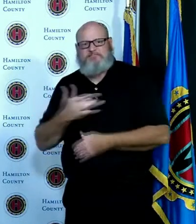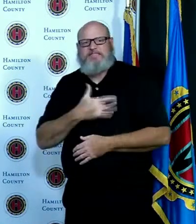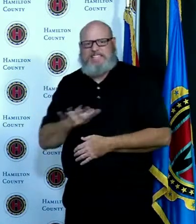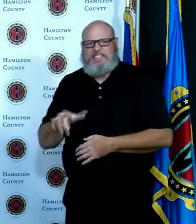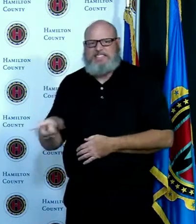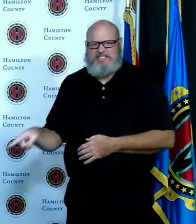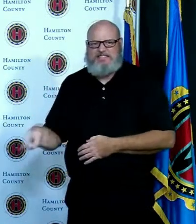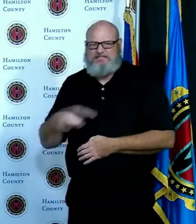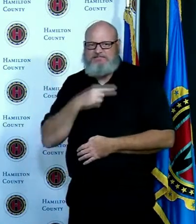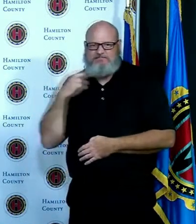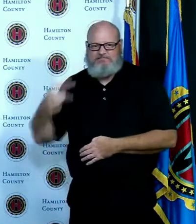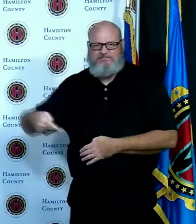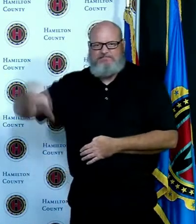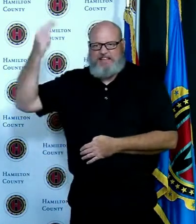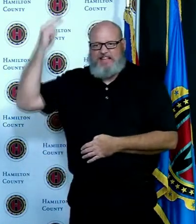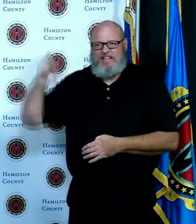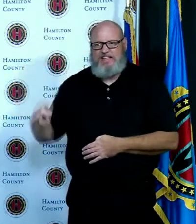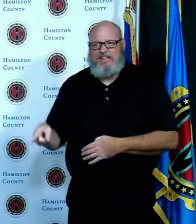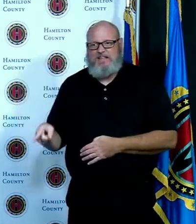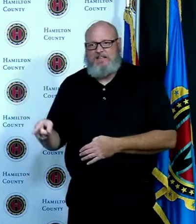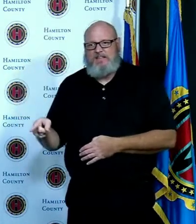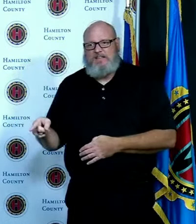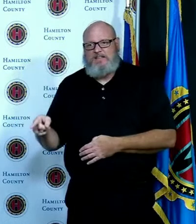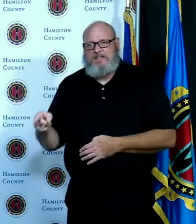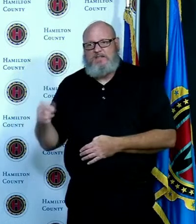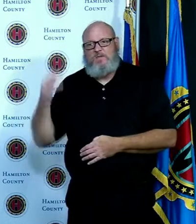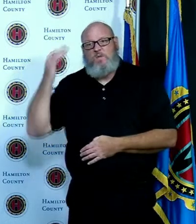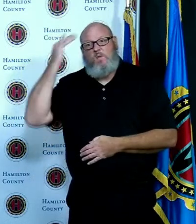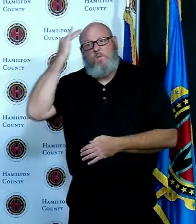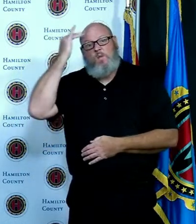part of why we're starting to see that transition into a higher number of hospitalizations